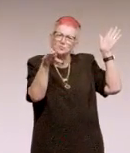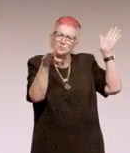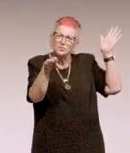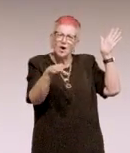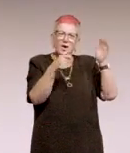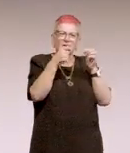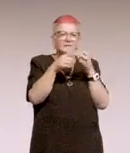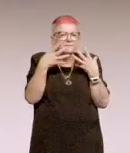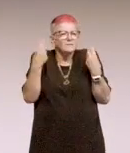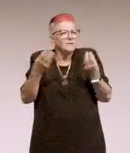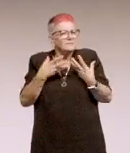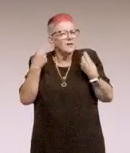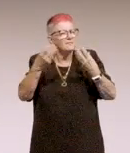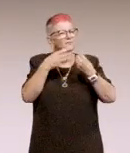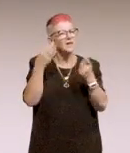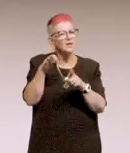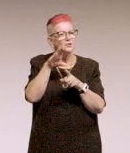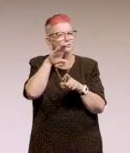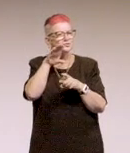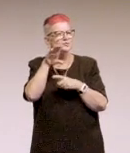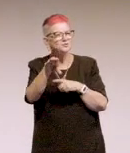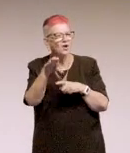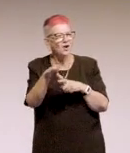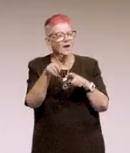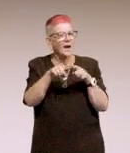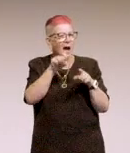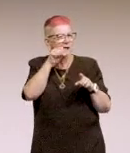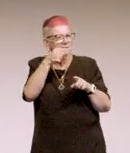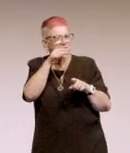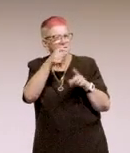a little white fluffy dog that's eating, having a bone treat.